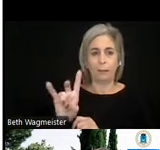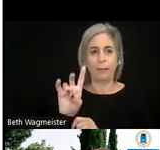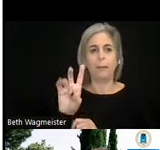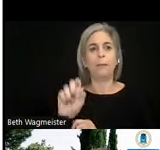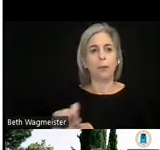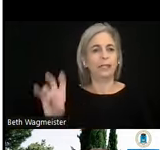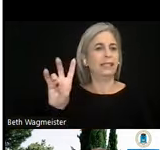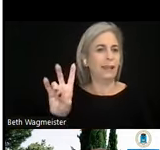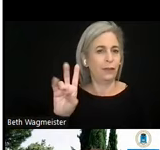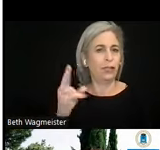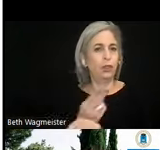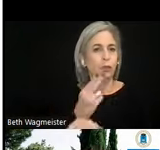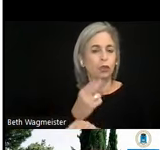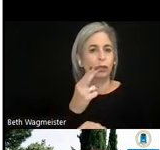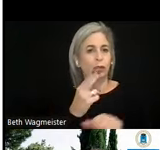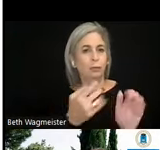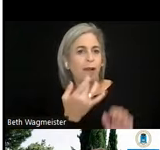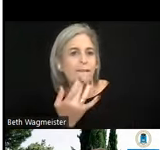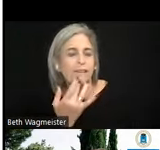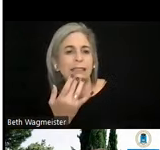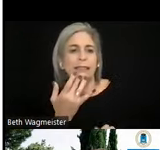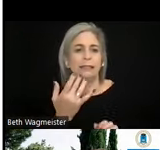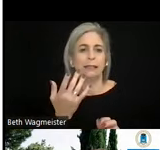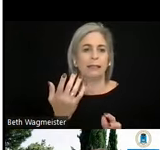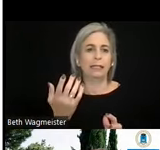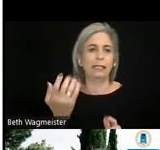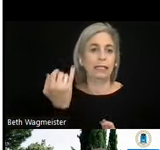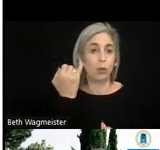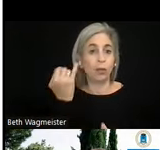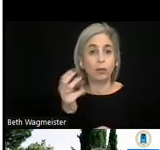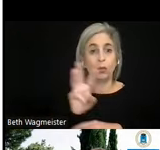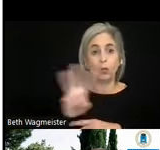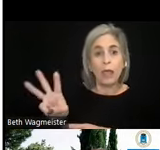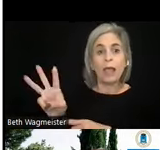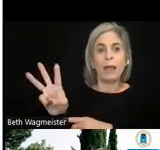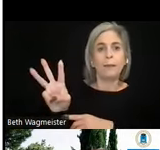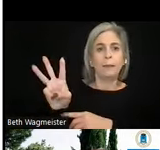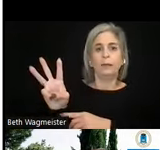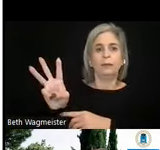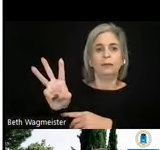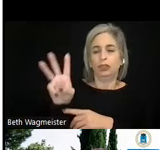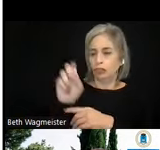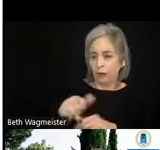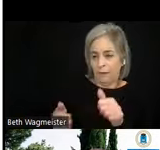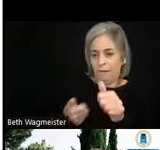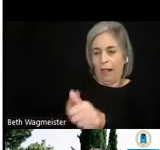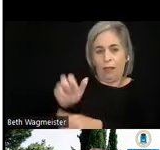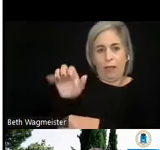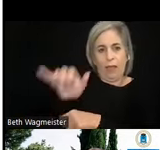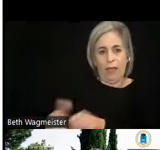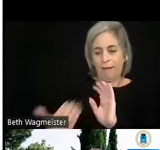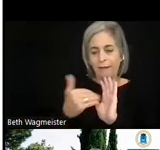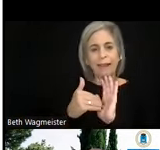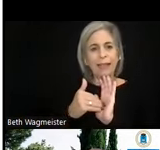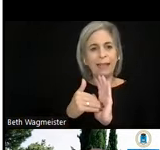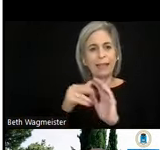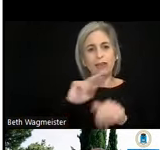up preferences for, the web content should follow it. Again, normally it does, because